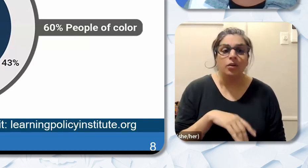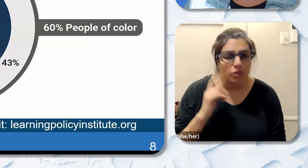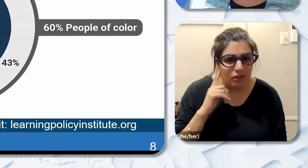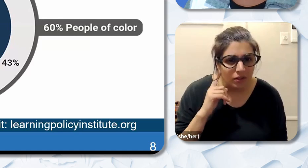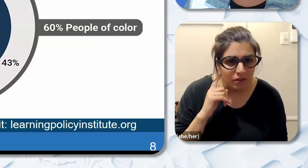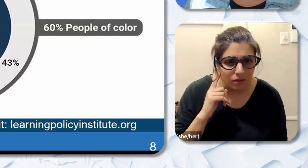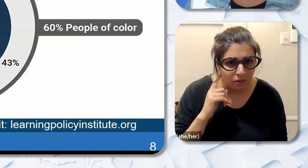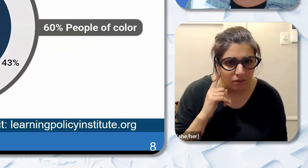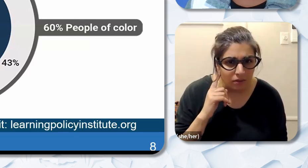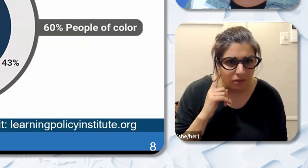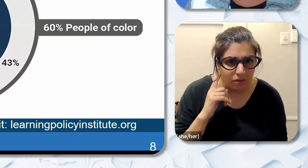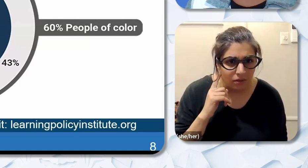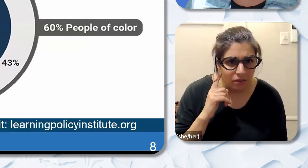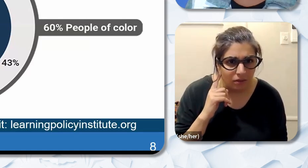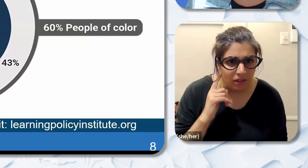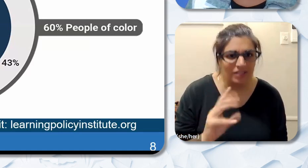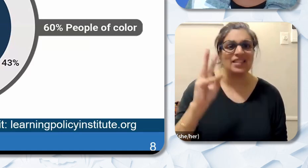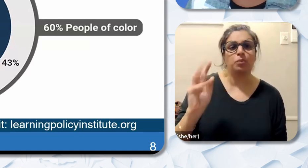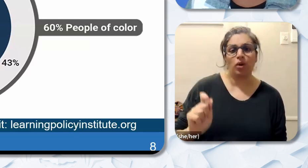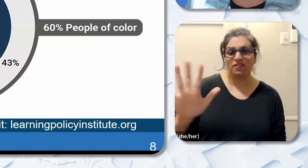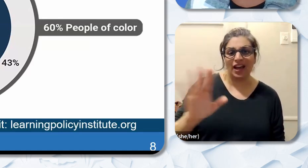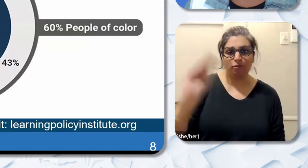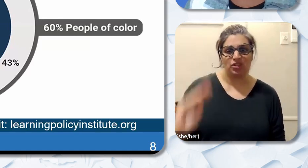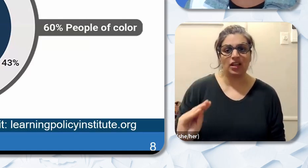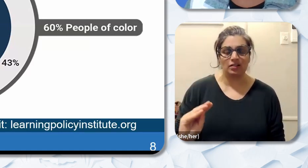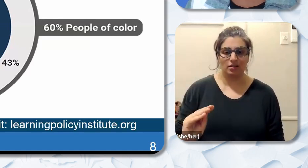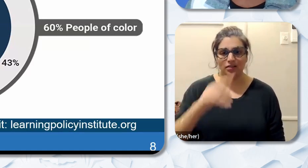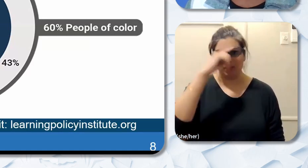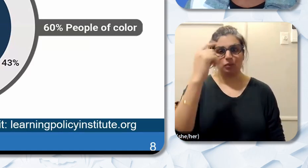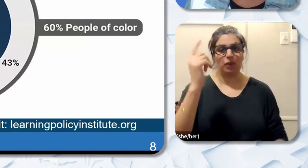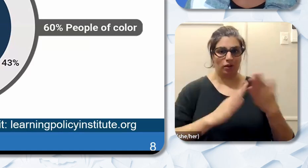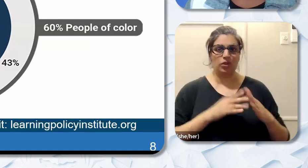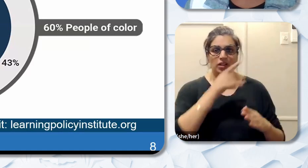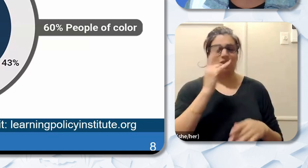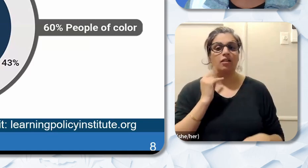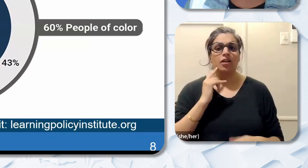How can we work on increasing that number so that more children can see themselves reflected in the